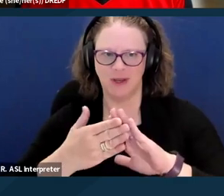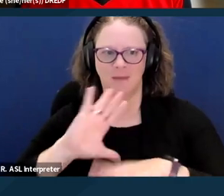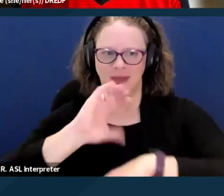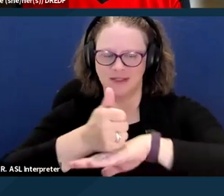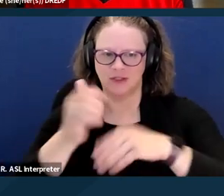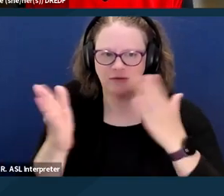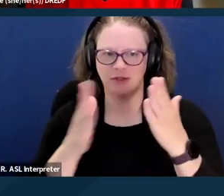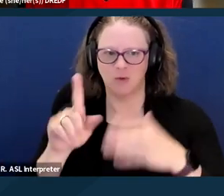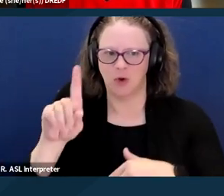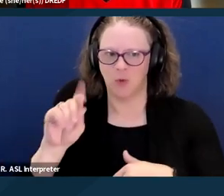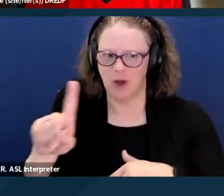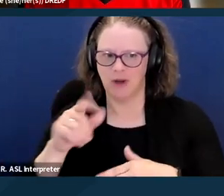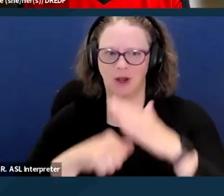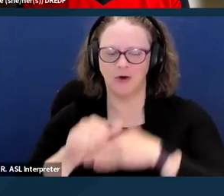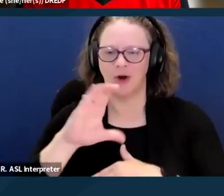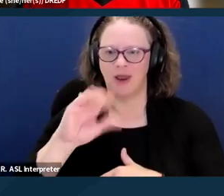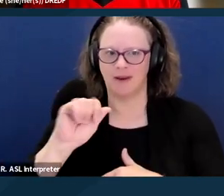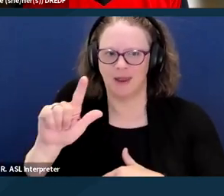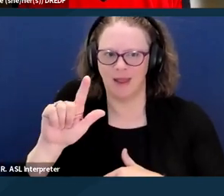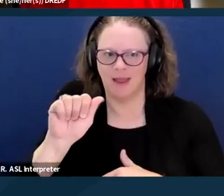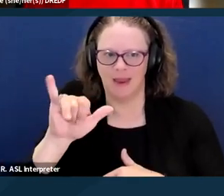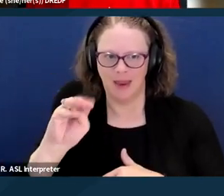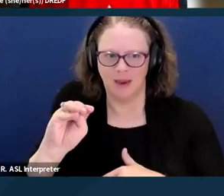with Disability Rights Education and Defense Fund. We are